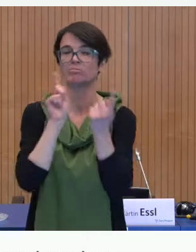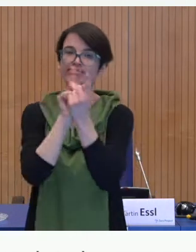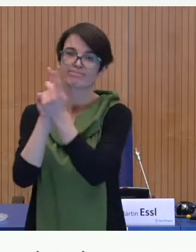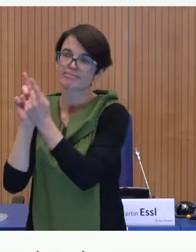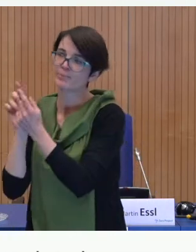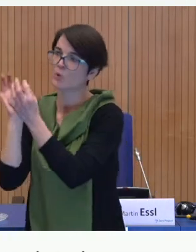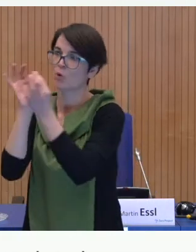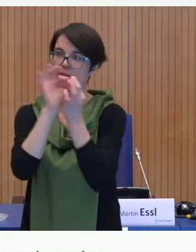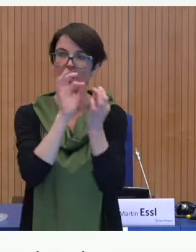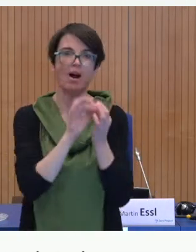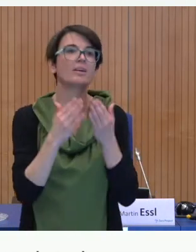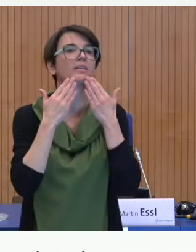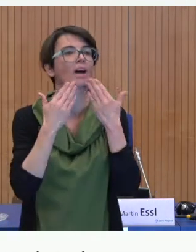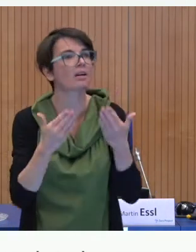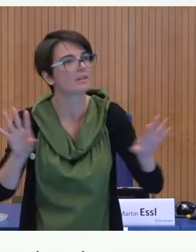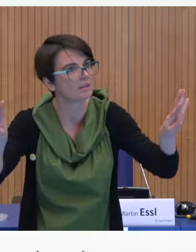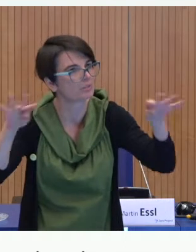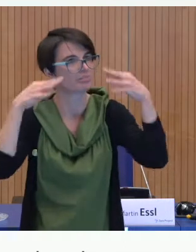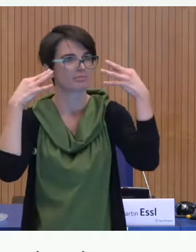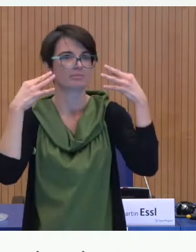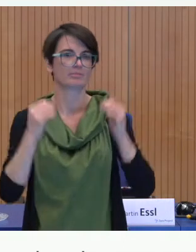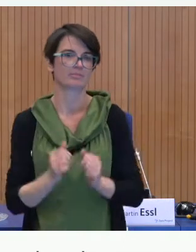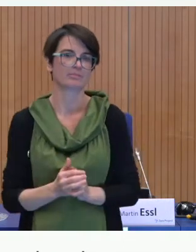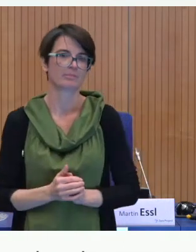Thank you for your attention. I would be happy to meet you after this session.